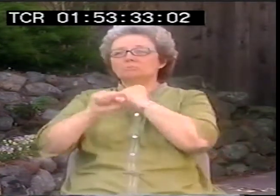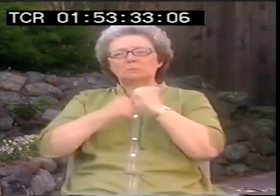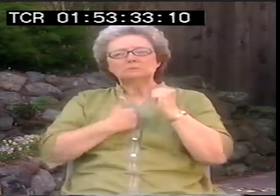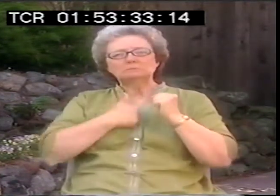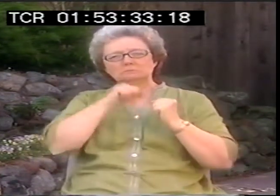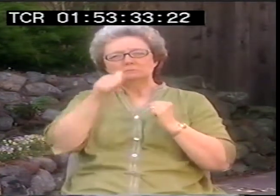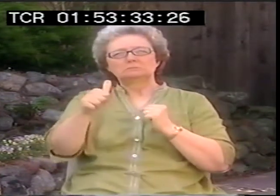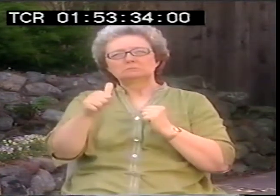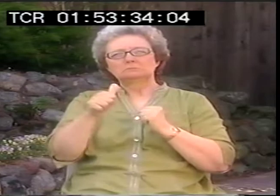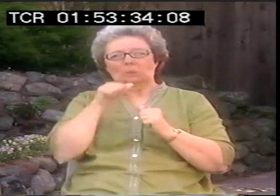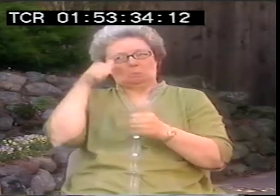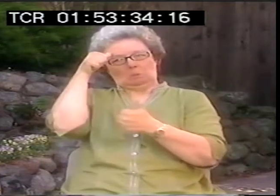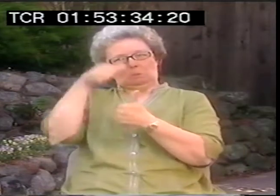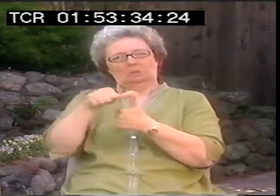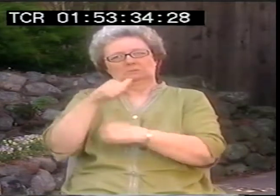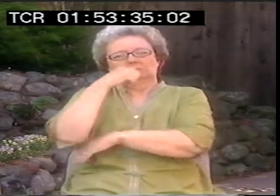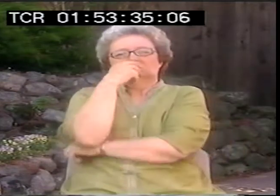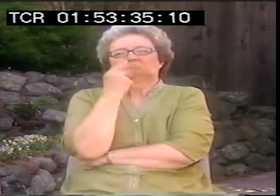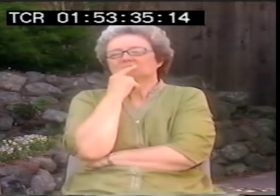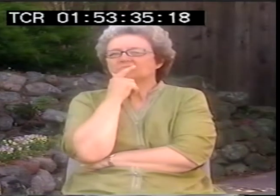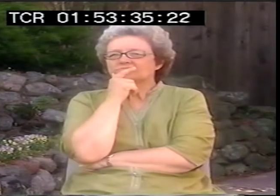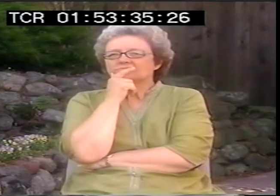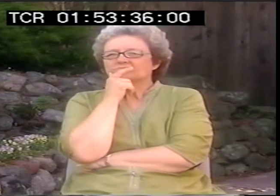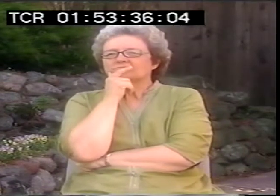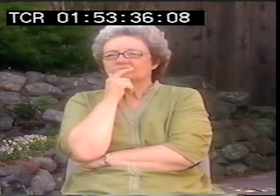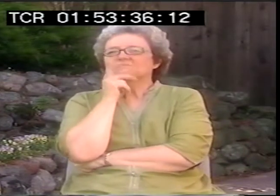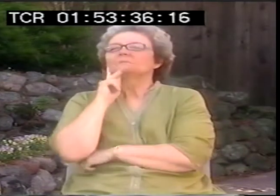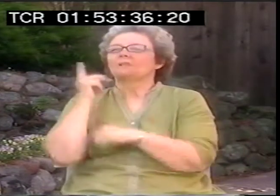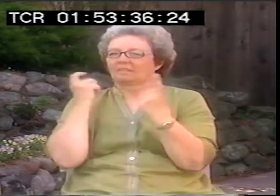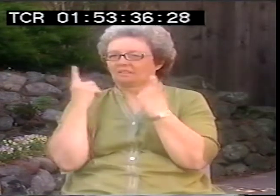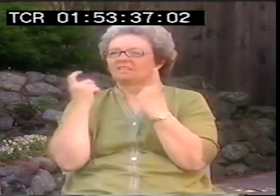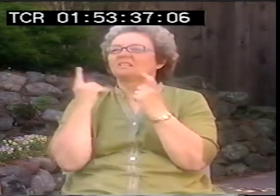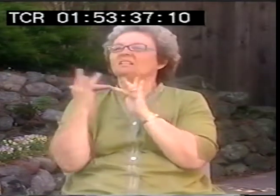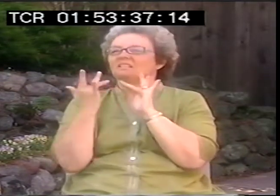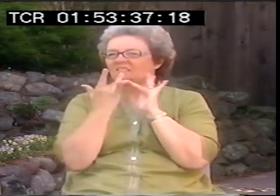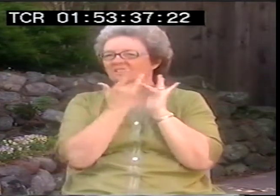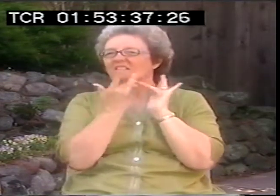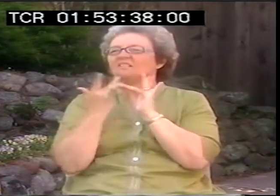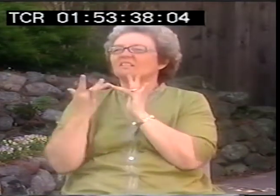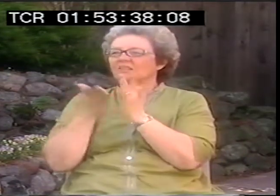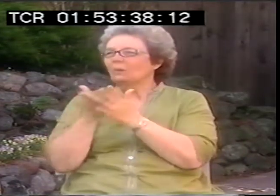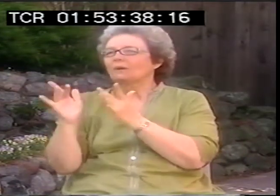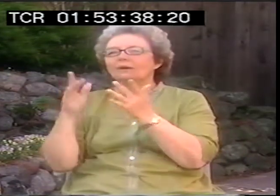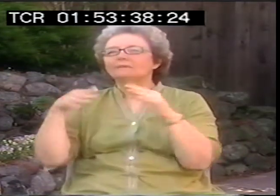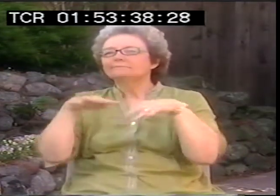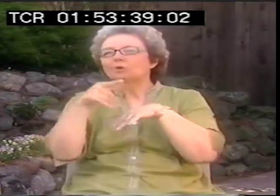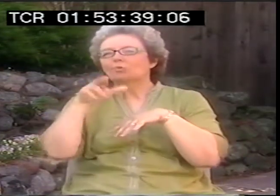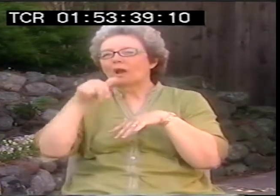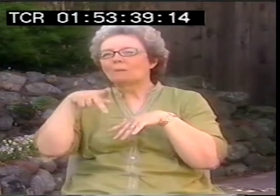And then I'll perform at night and I'll give a lecture as well, so I think my name's just sort of gotten out there.